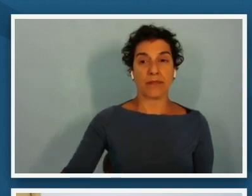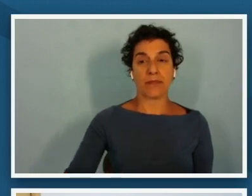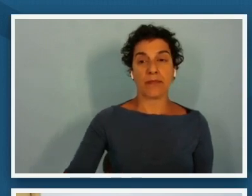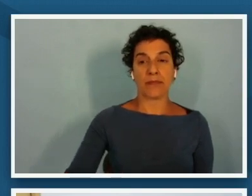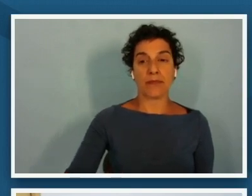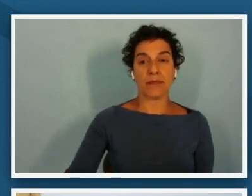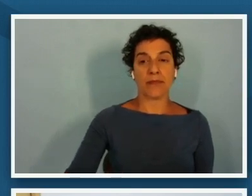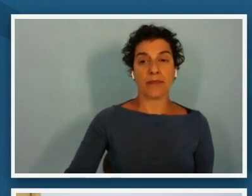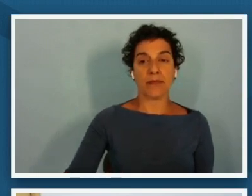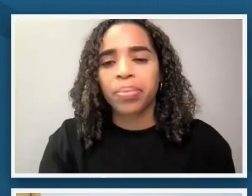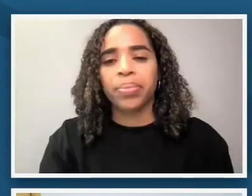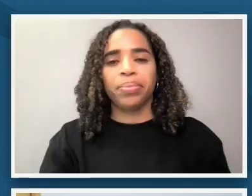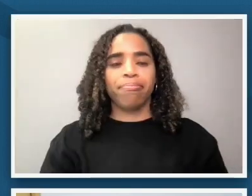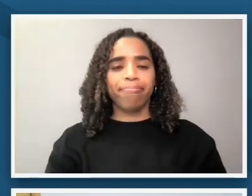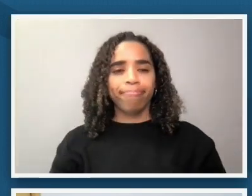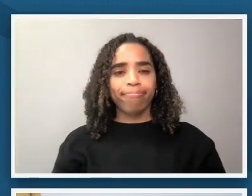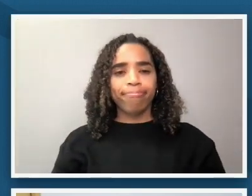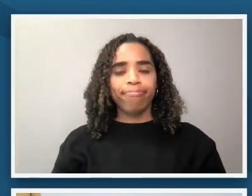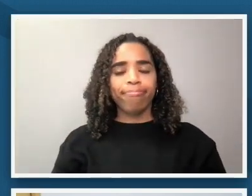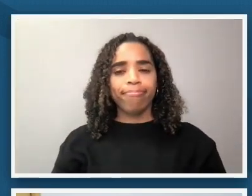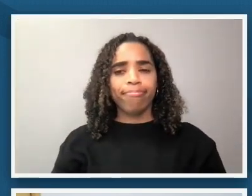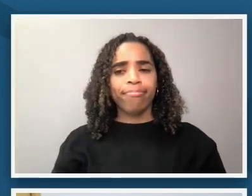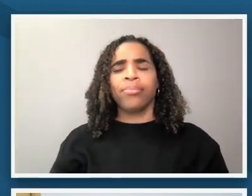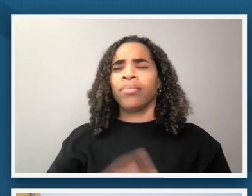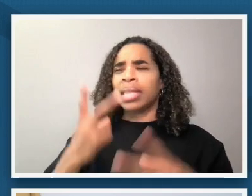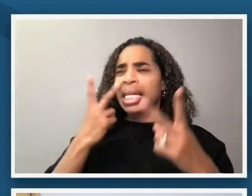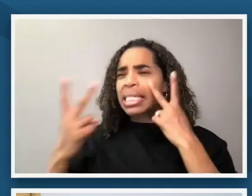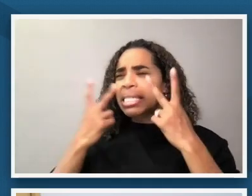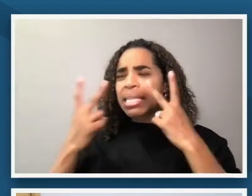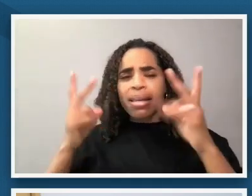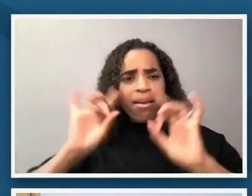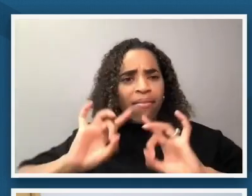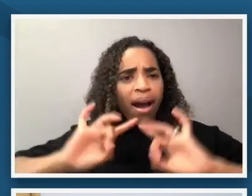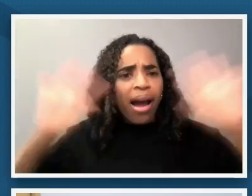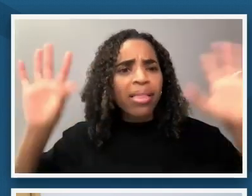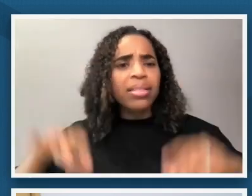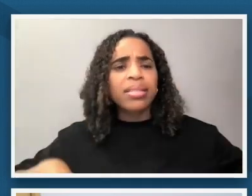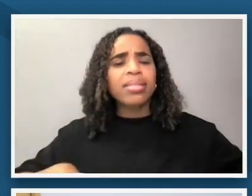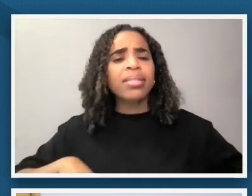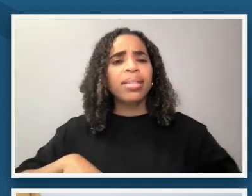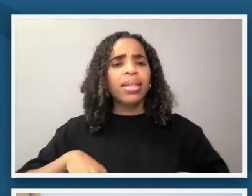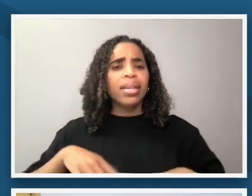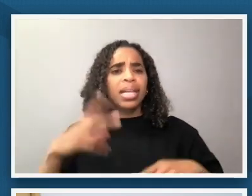bearing witness to the violence and